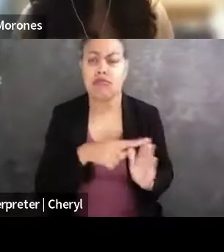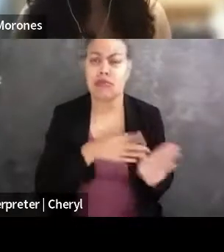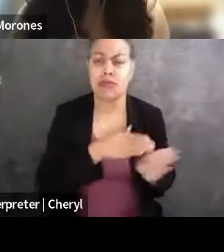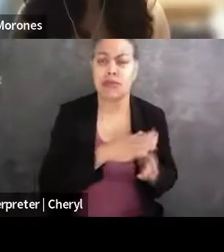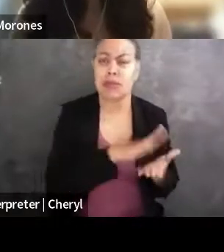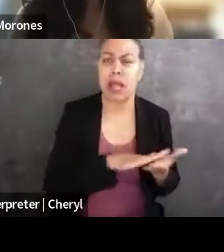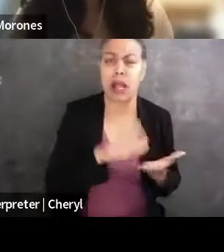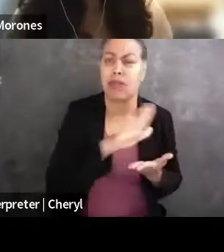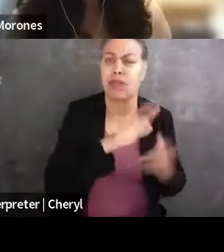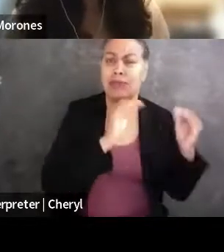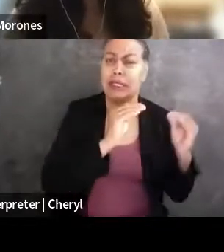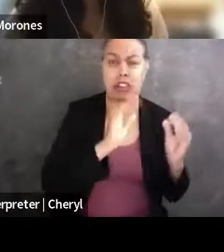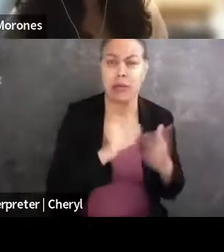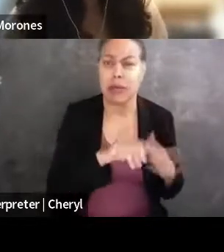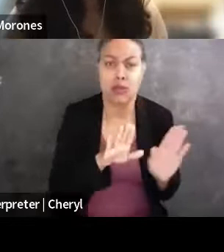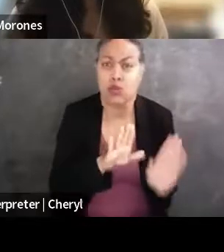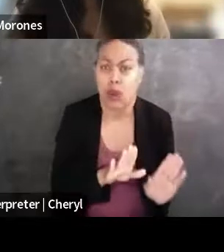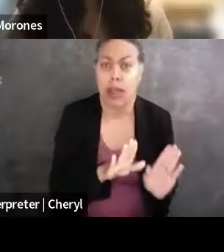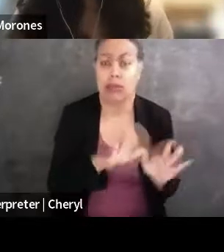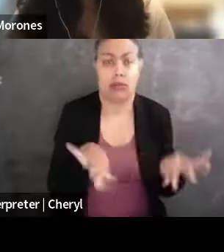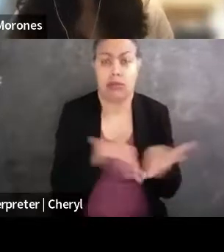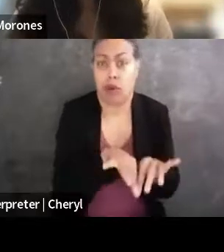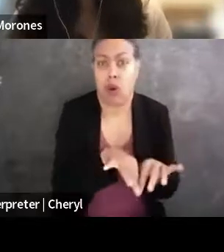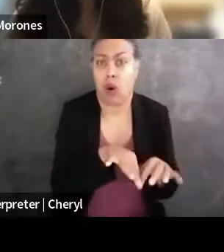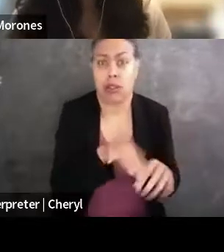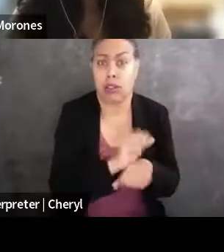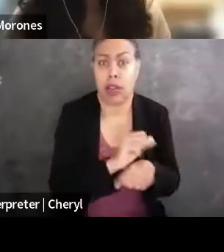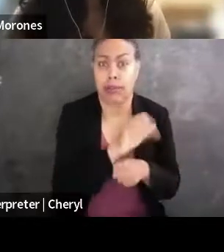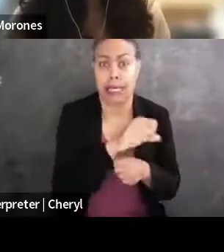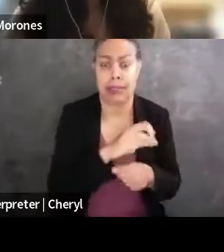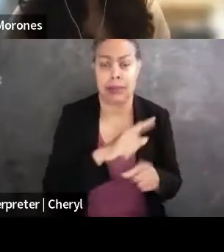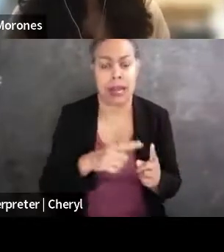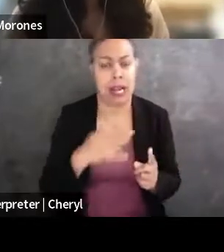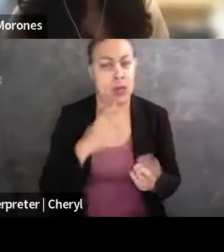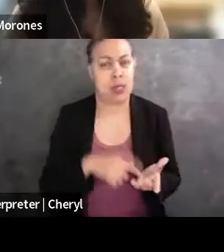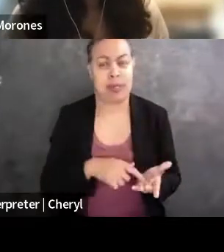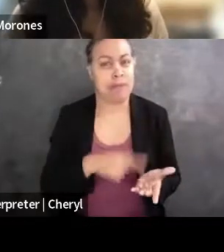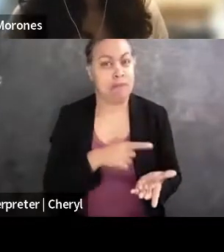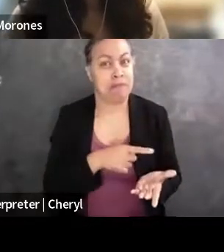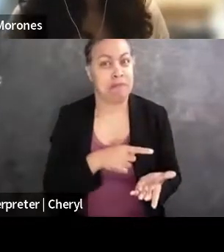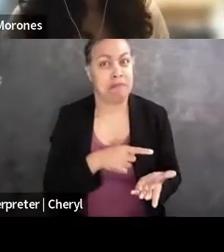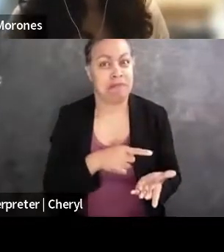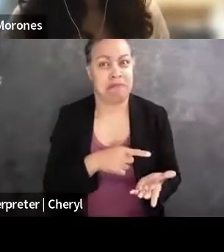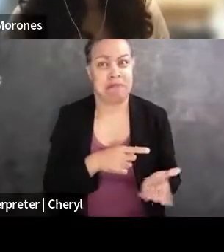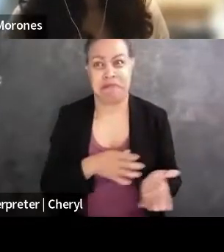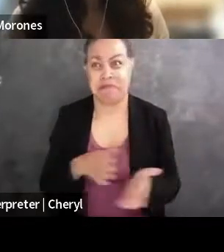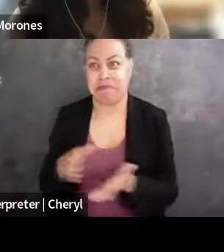'cause that's a great and valuable job as well. But yeah, and I think it was good for me